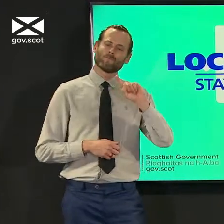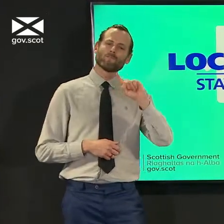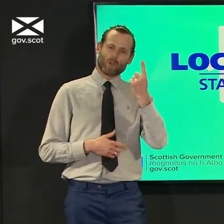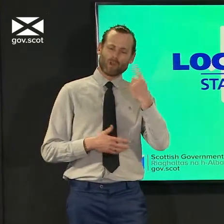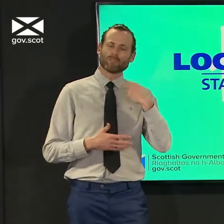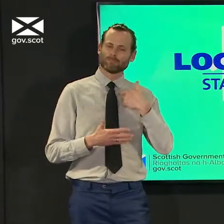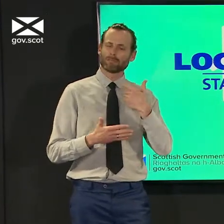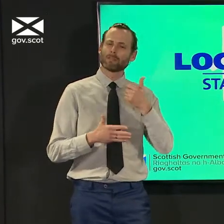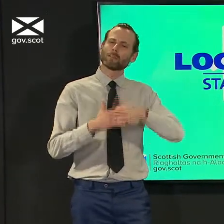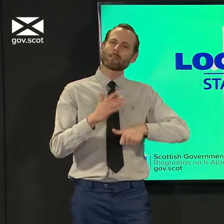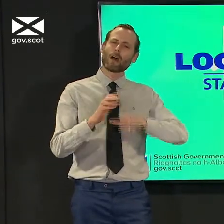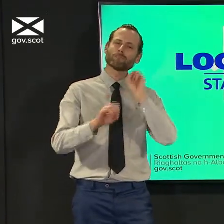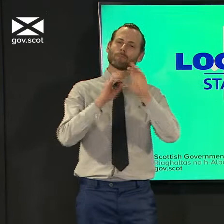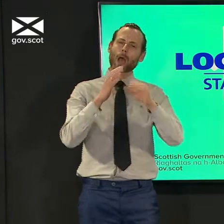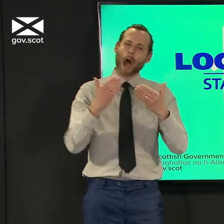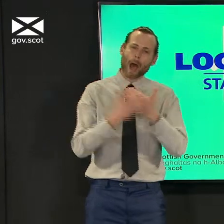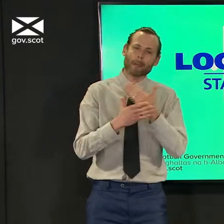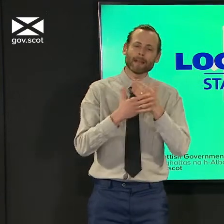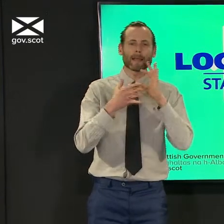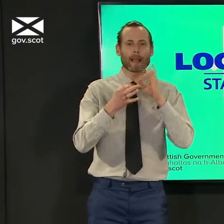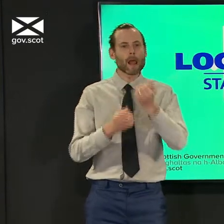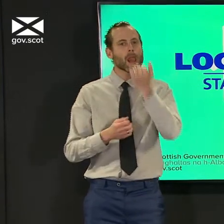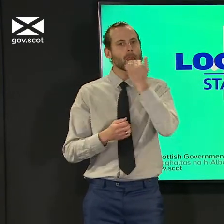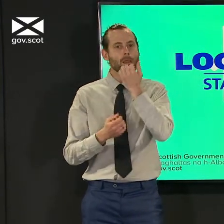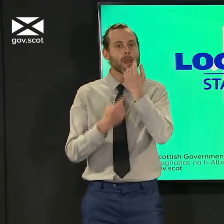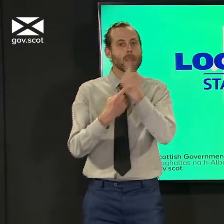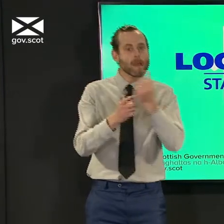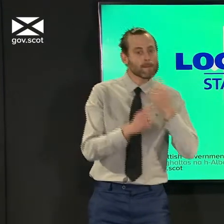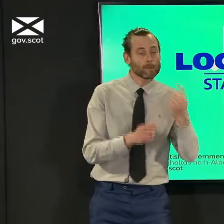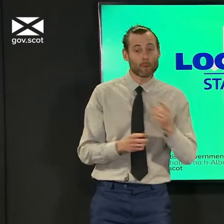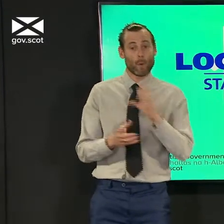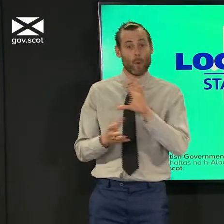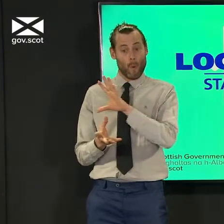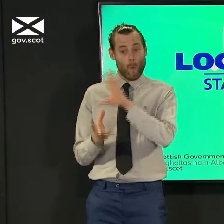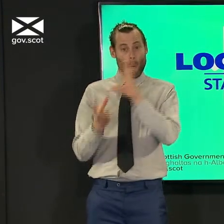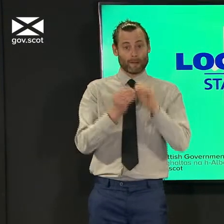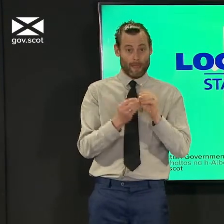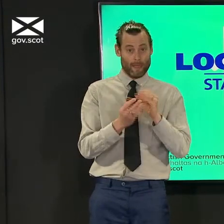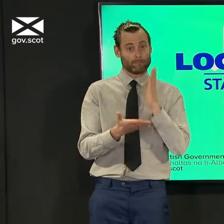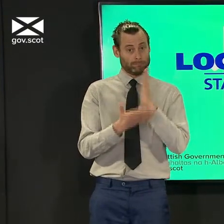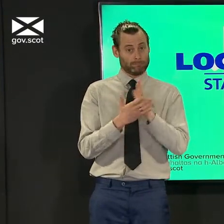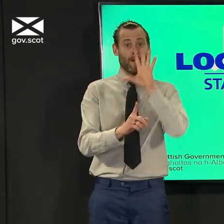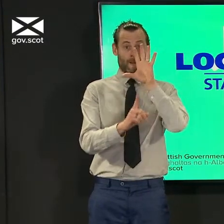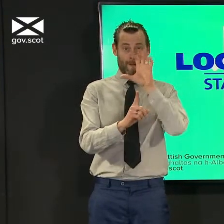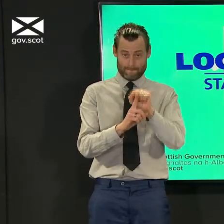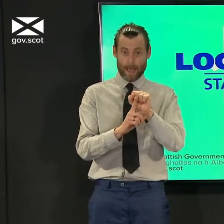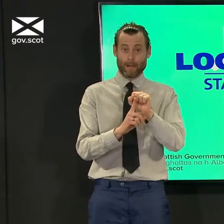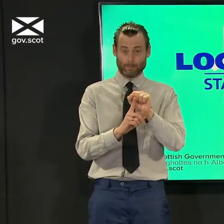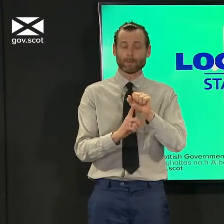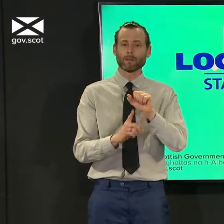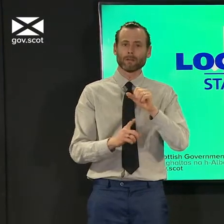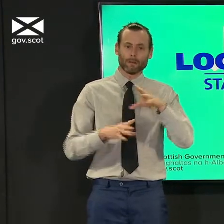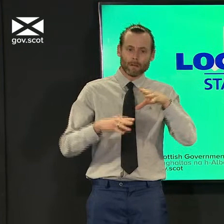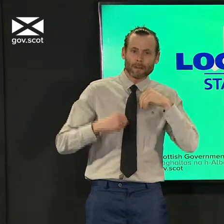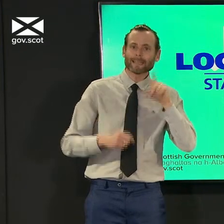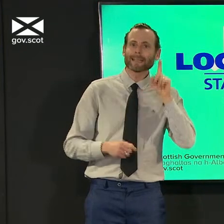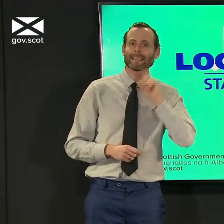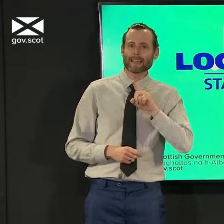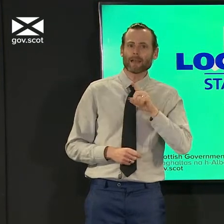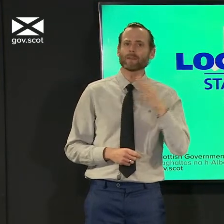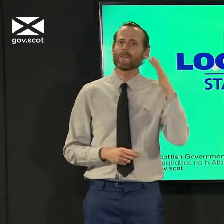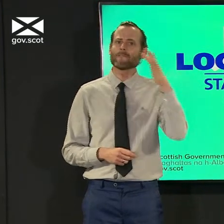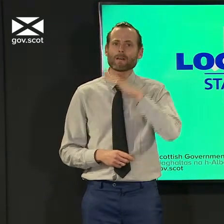update on today's statistics the total number of positive cases reported yesterday was 581